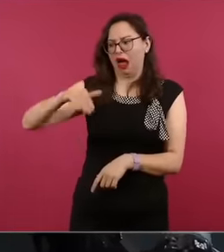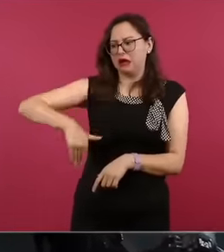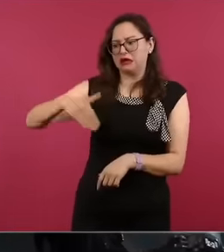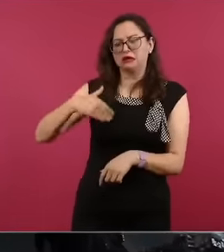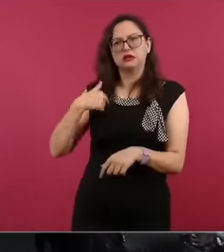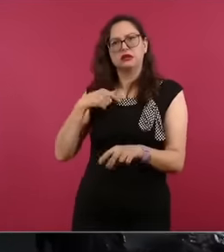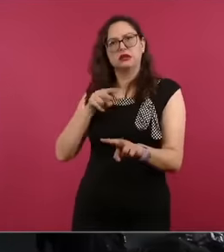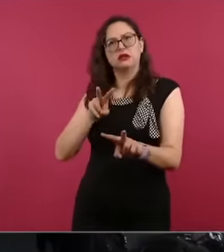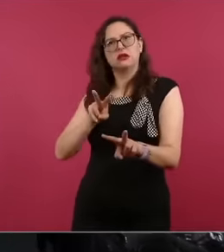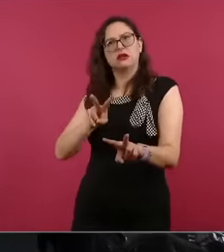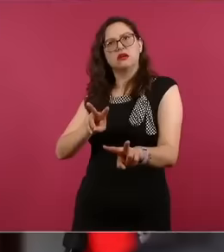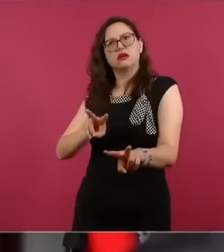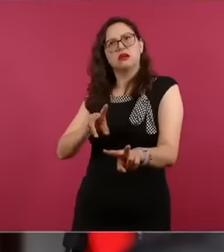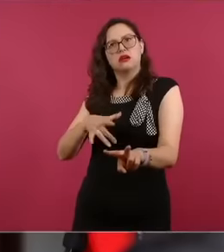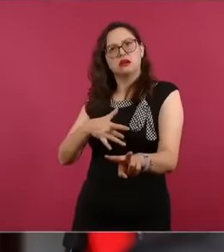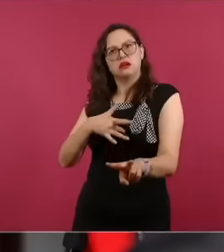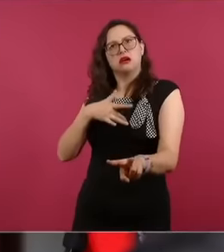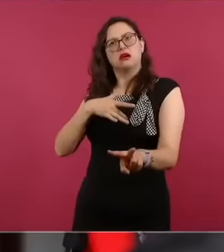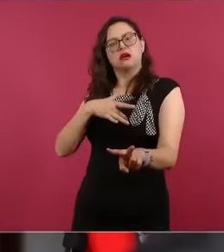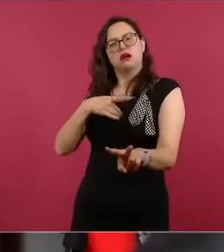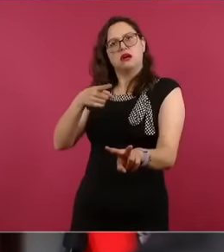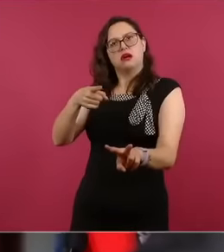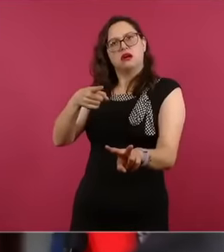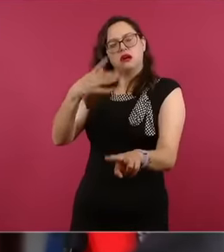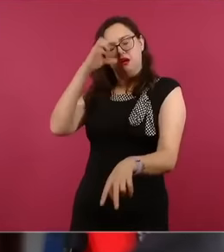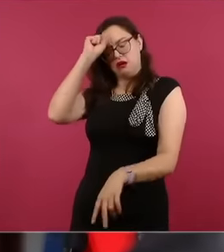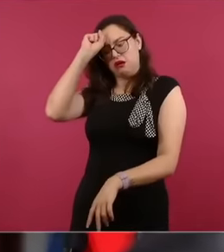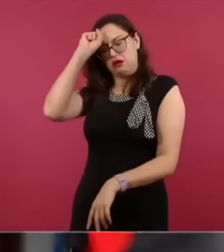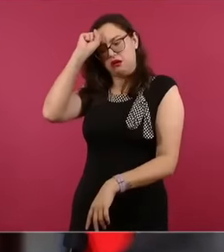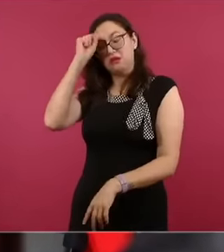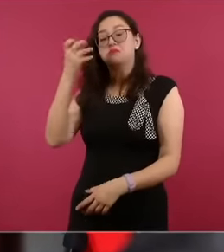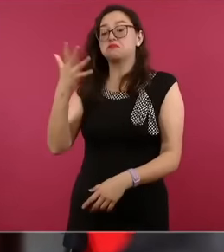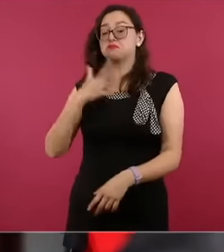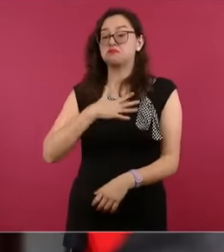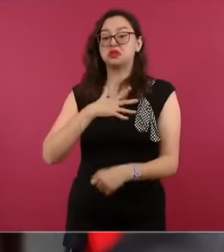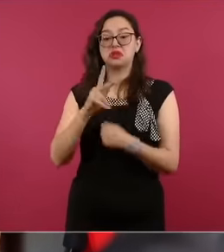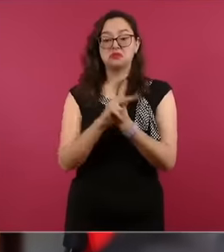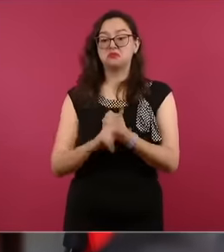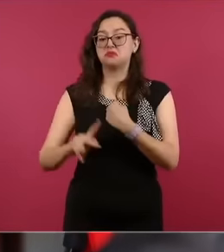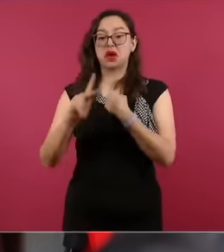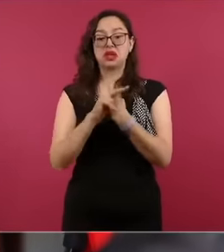have risen up They no longer believe in political figures neither left nor right much nor center and much less